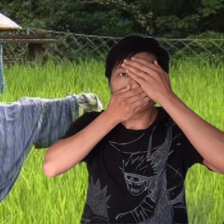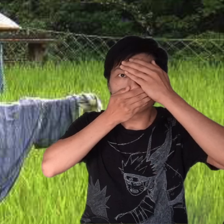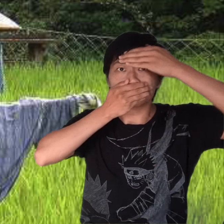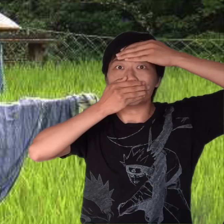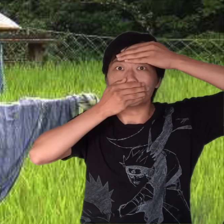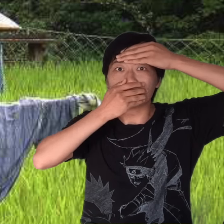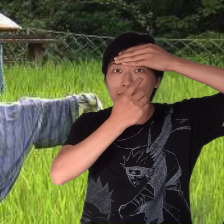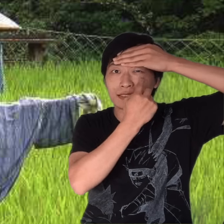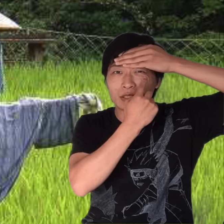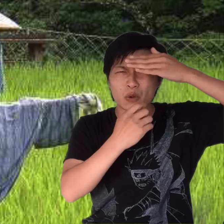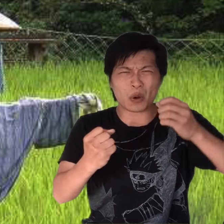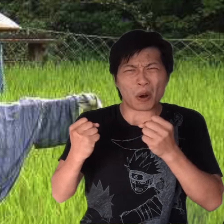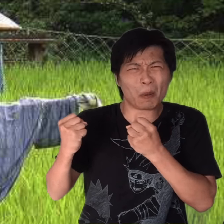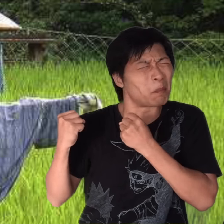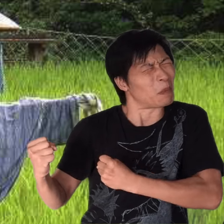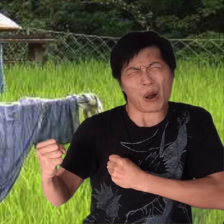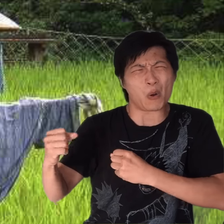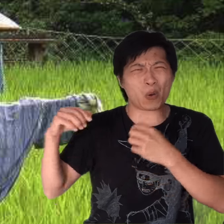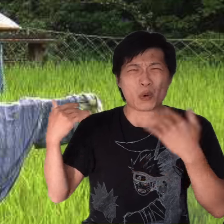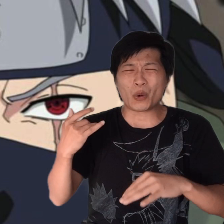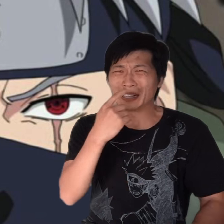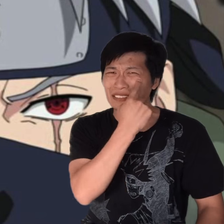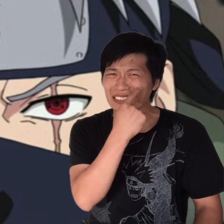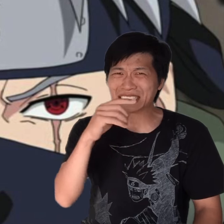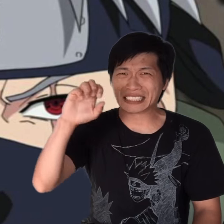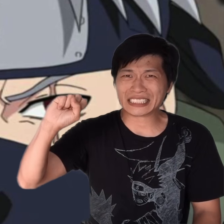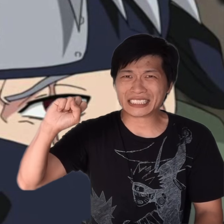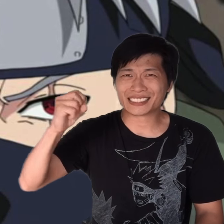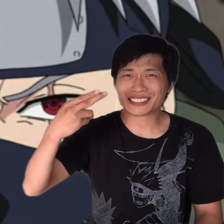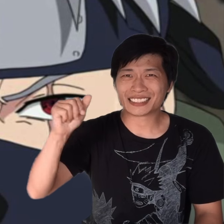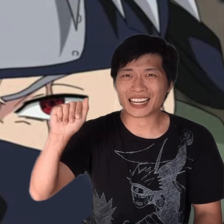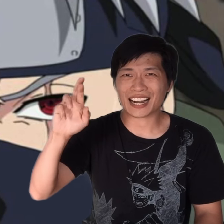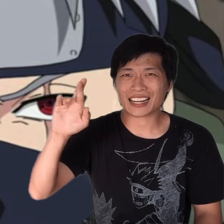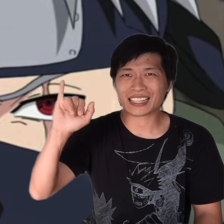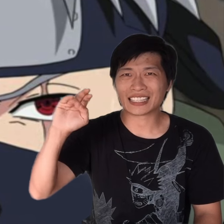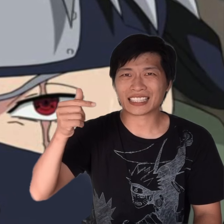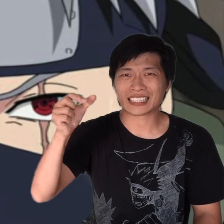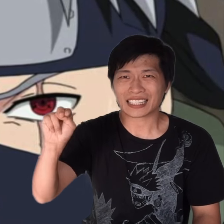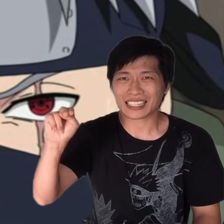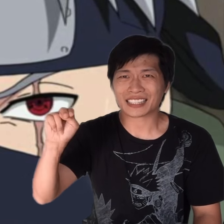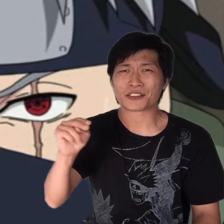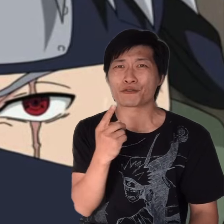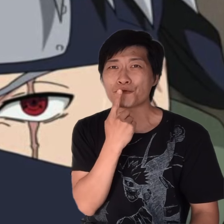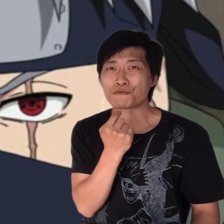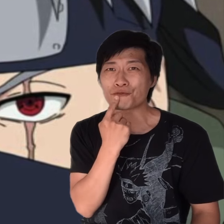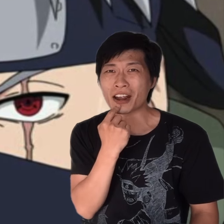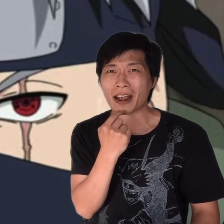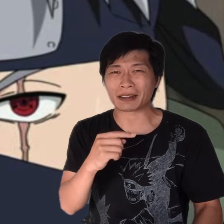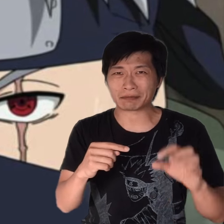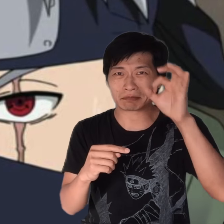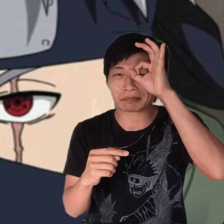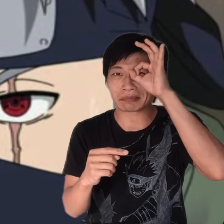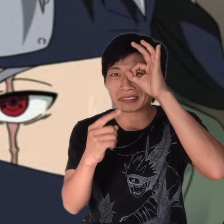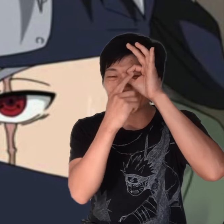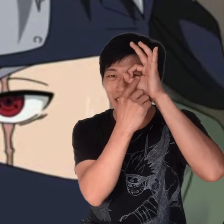Kakashi has an incredible power in his left eye. It’s called “Sharingan” and the eye is red.